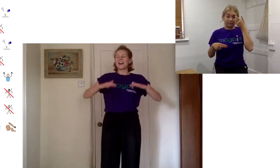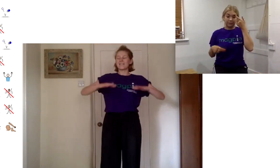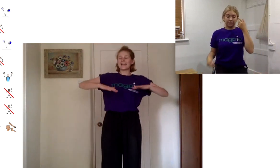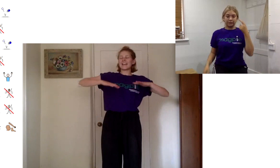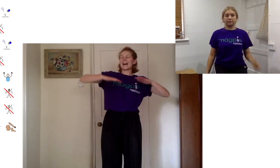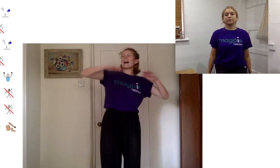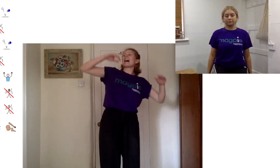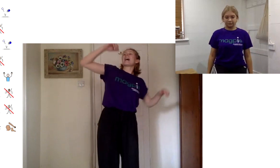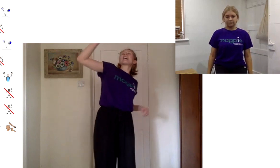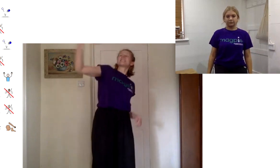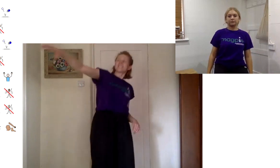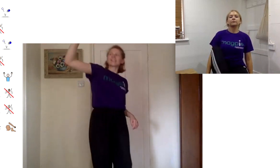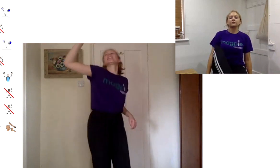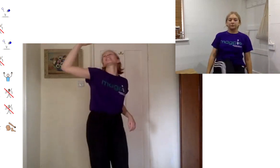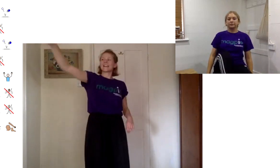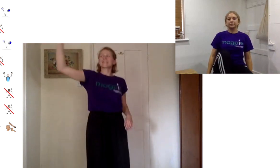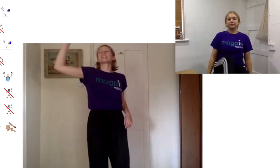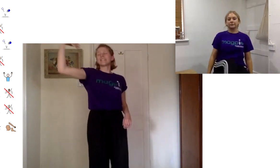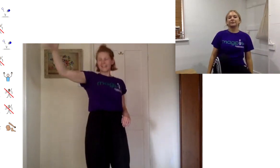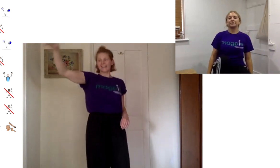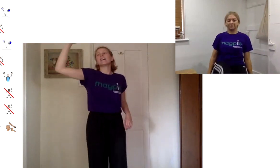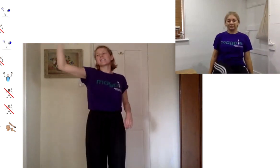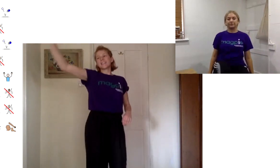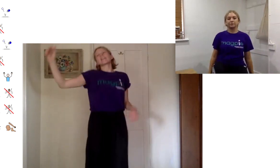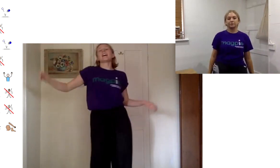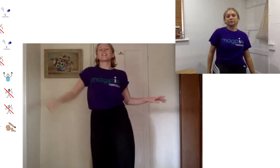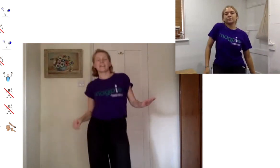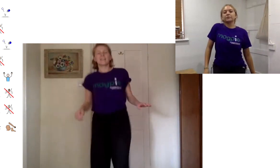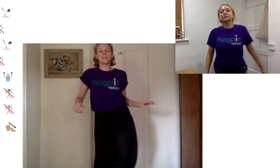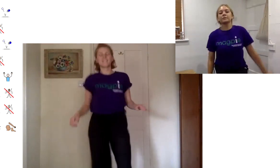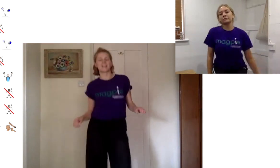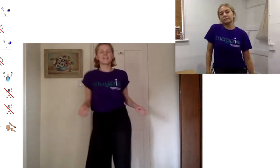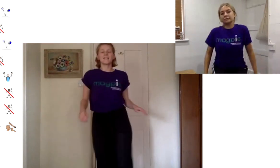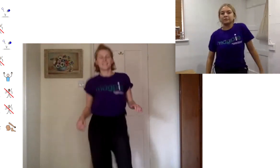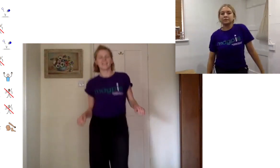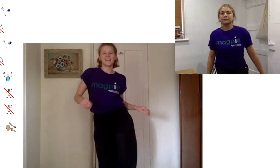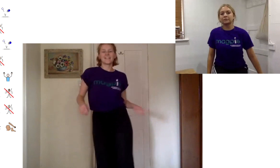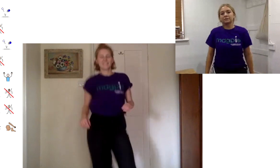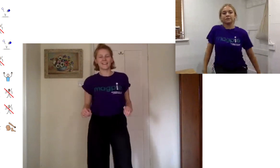are we ready and shake shake shake shake and shake shake shake shake